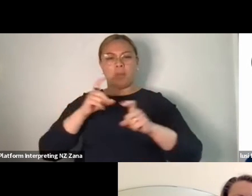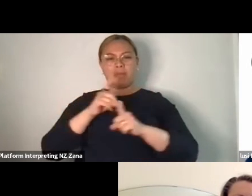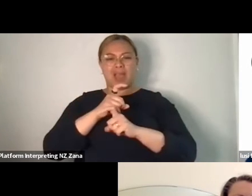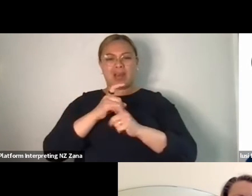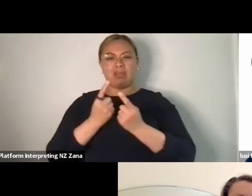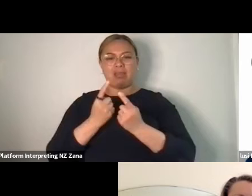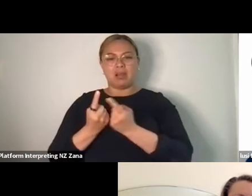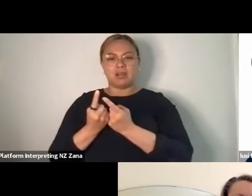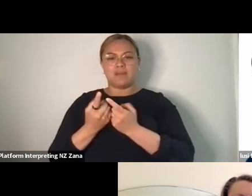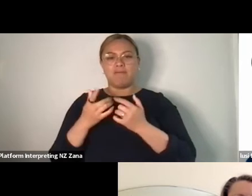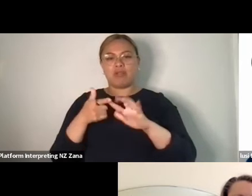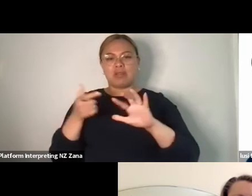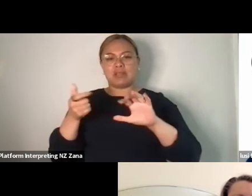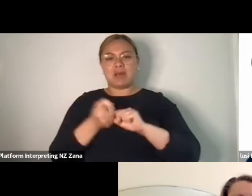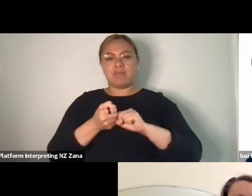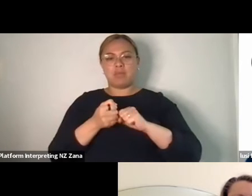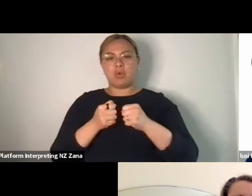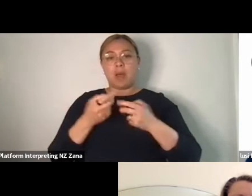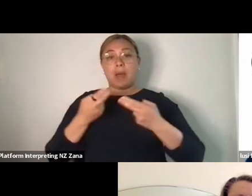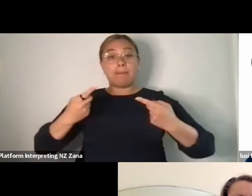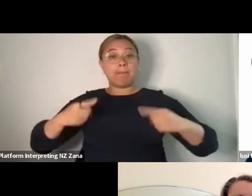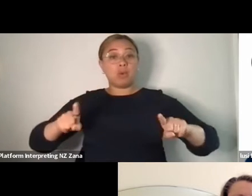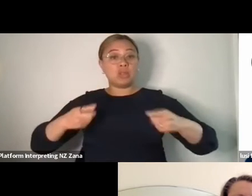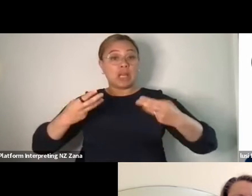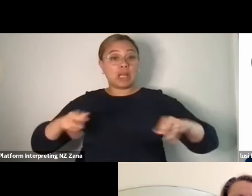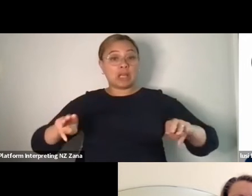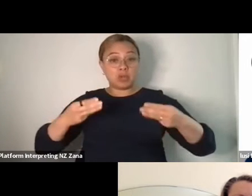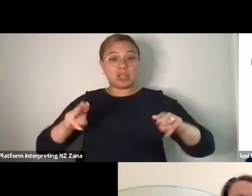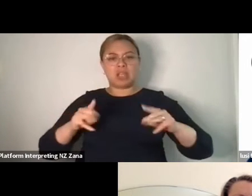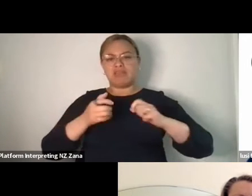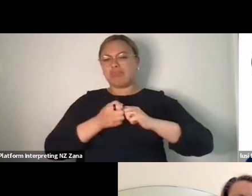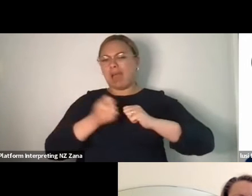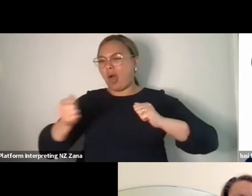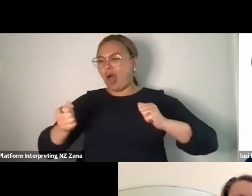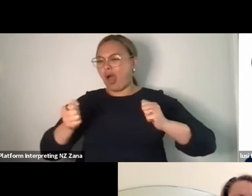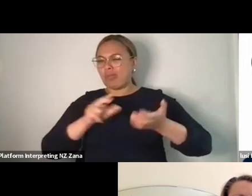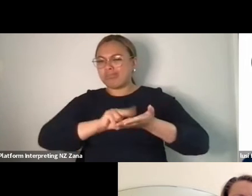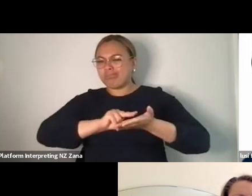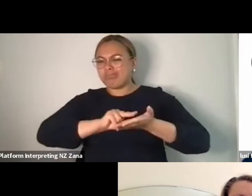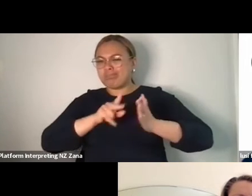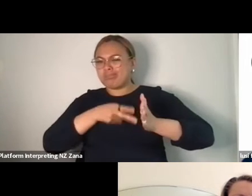how long do you- if I'm working with a composer, of like, well how long do you want this to be?